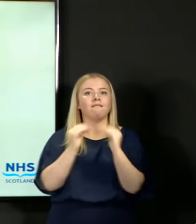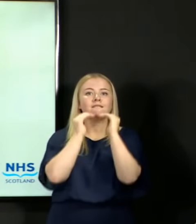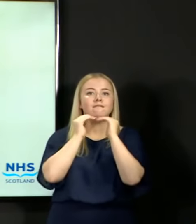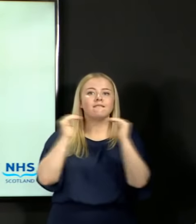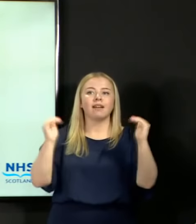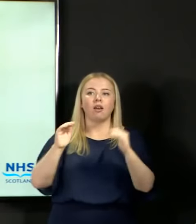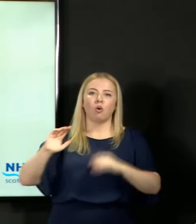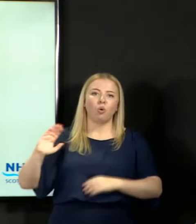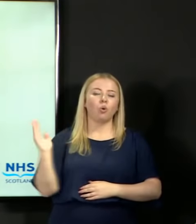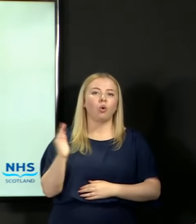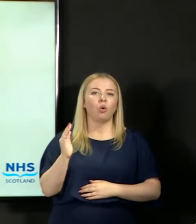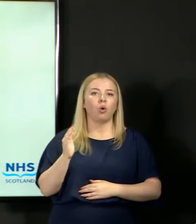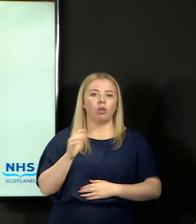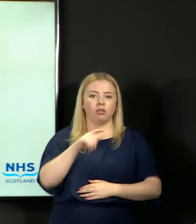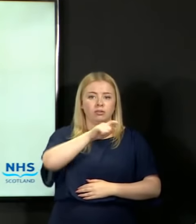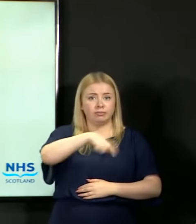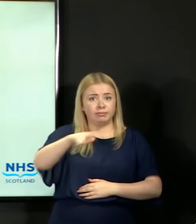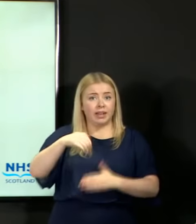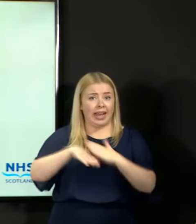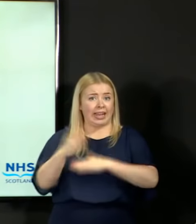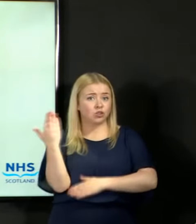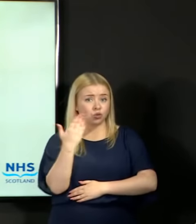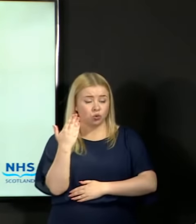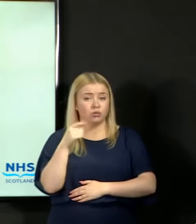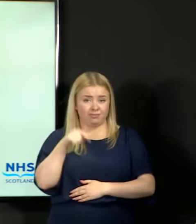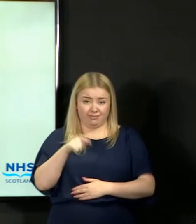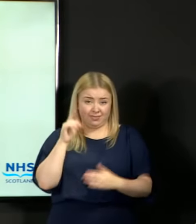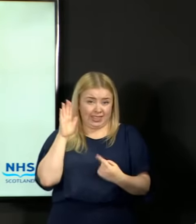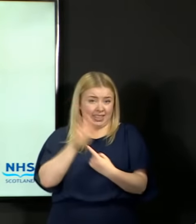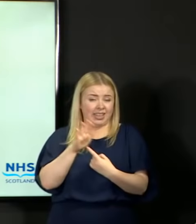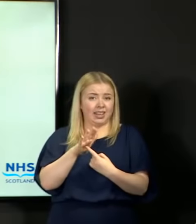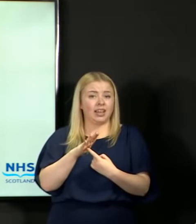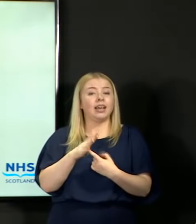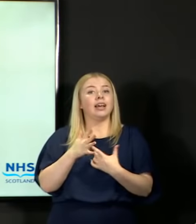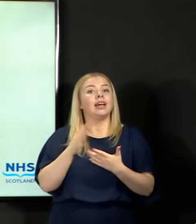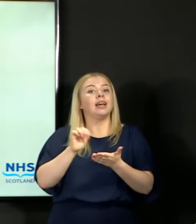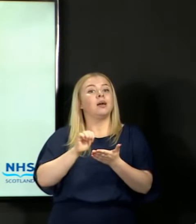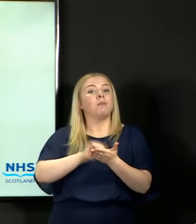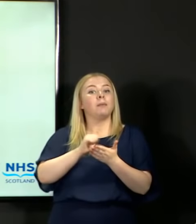And they have published today the equalities assessment of all of that, which goes into